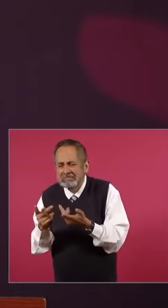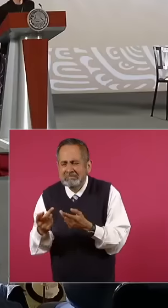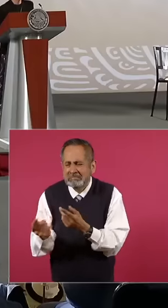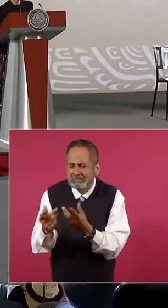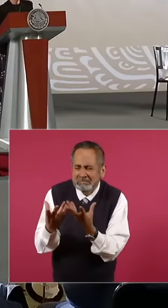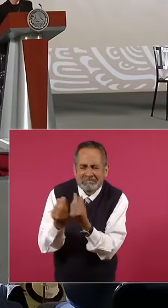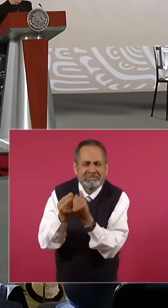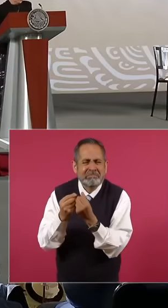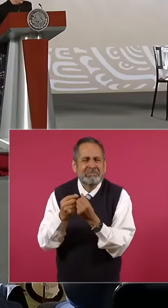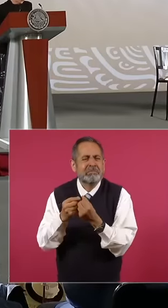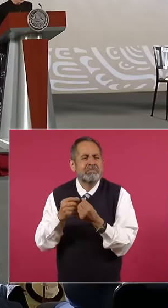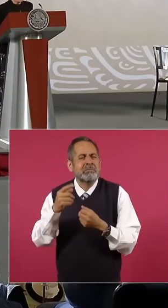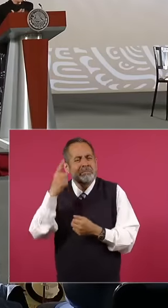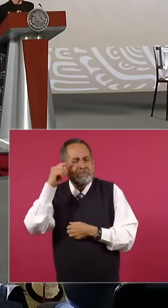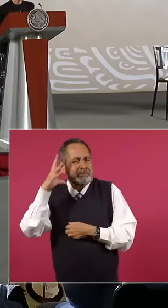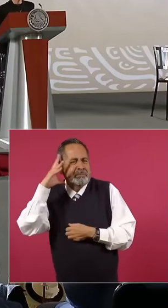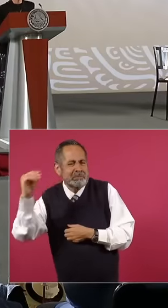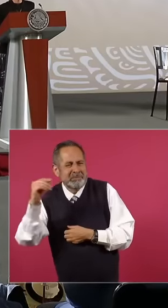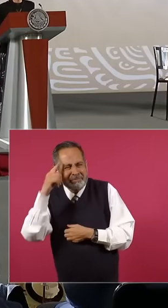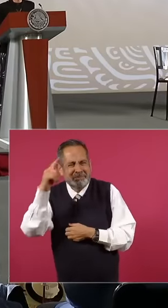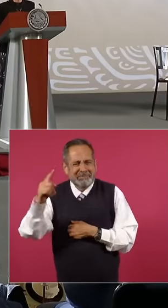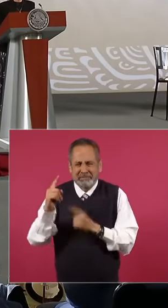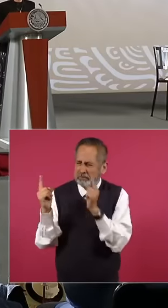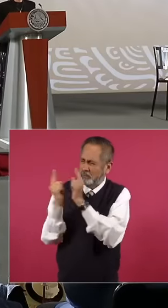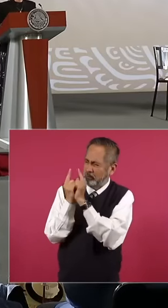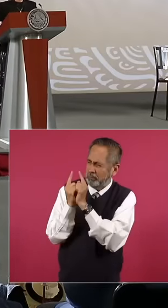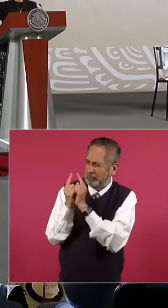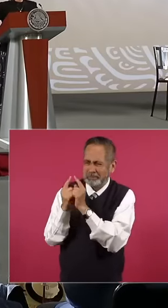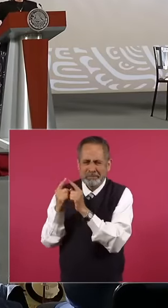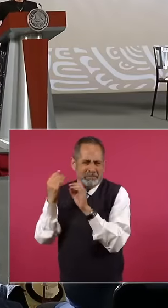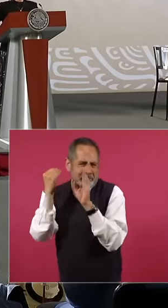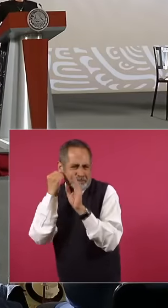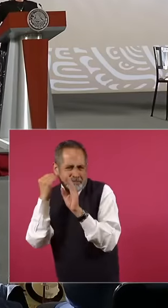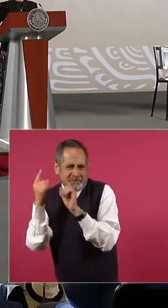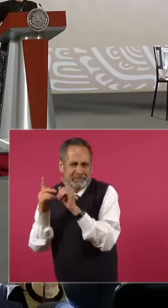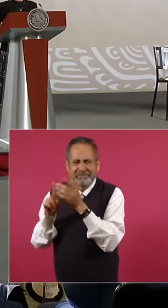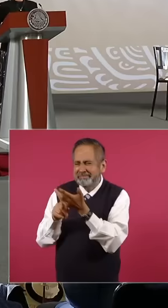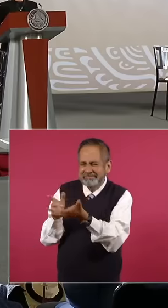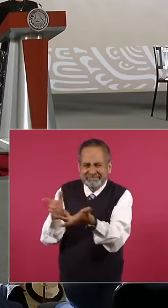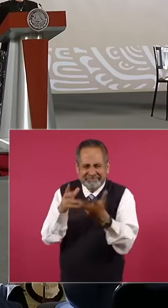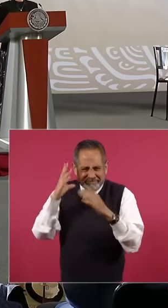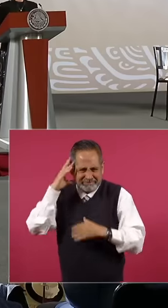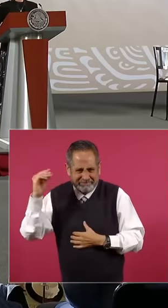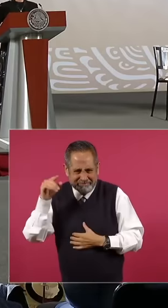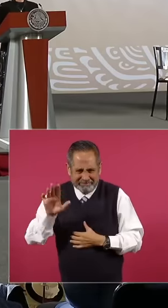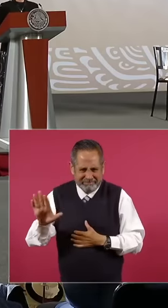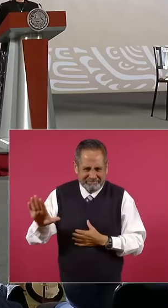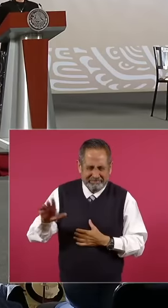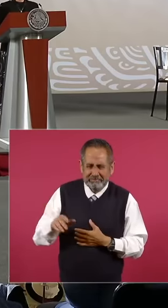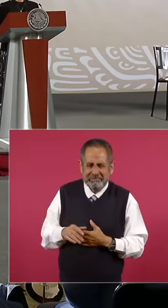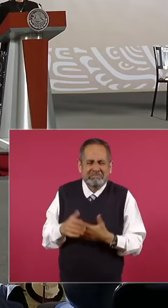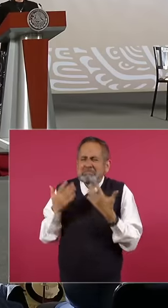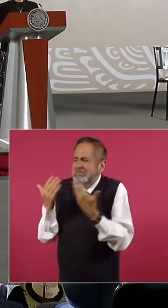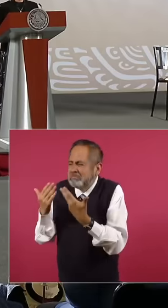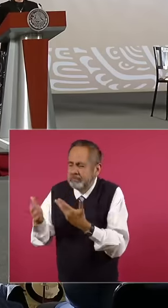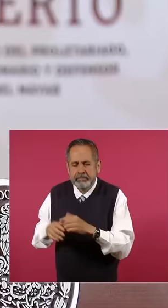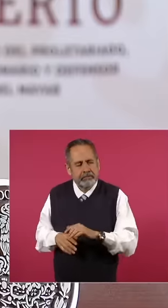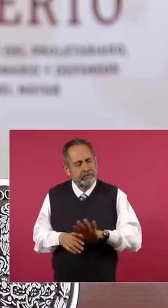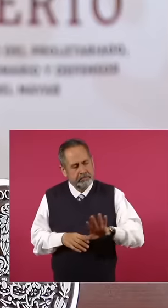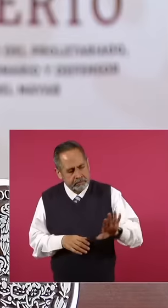does it have but now There is a vindication of all that that explains both in an immaterial